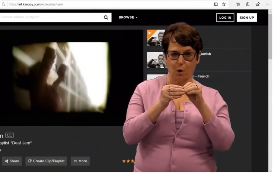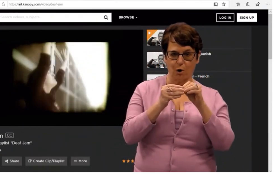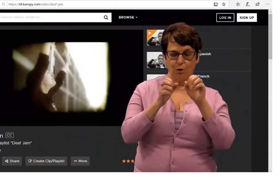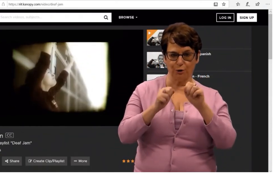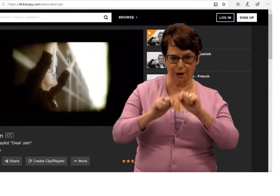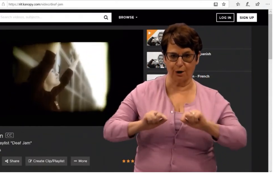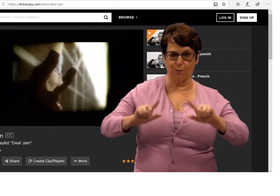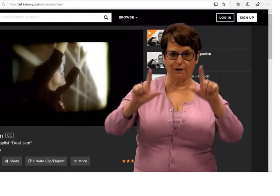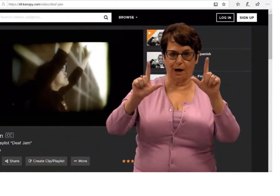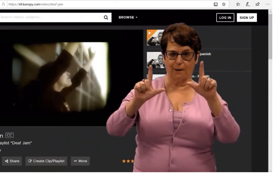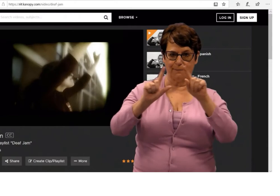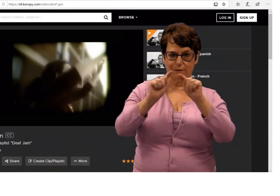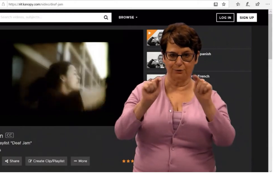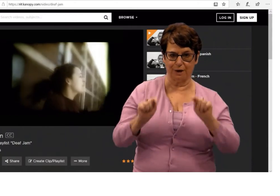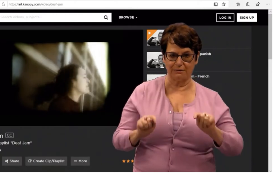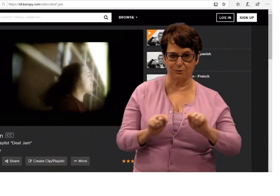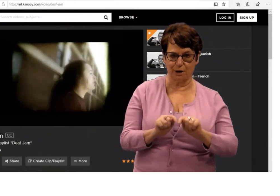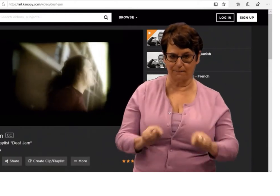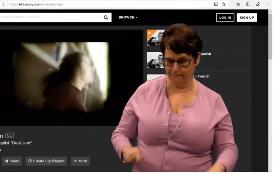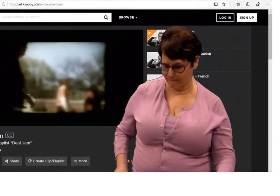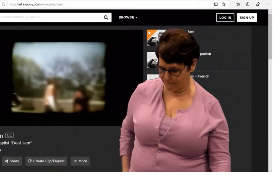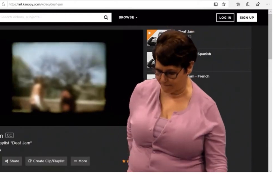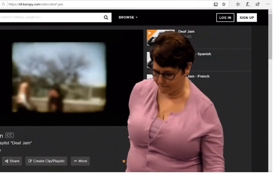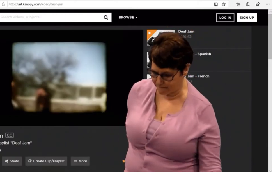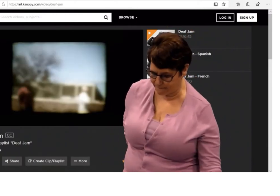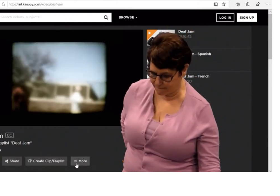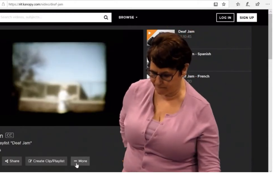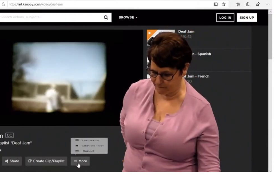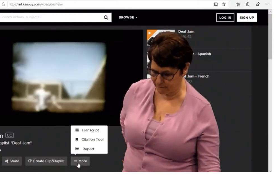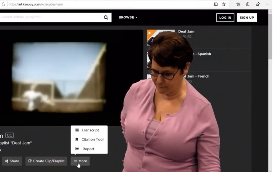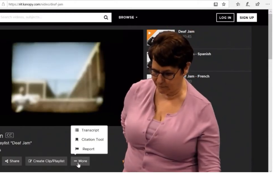Also, when you click on More, you can open up the transcript.